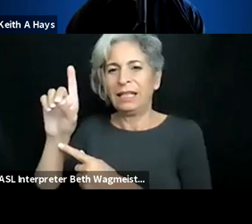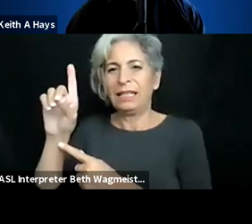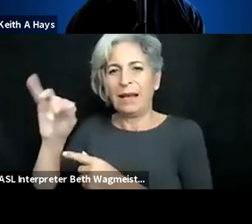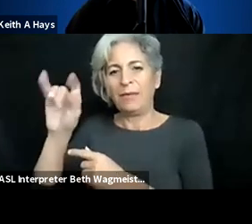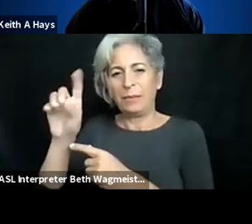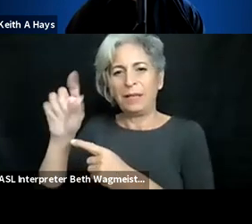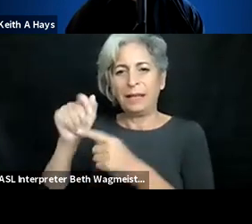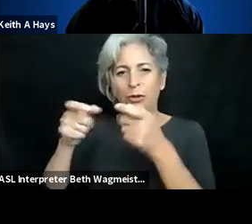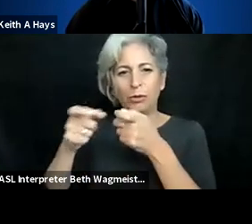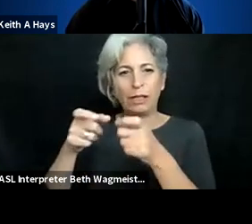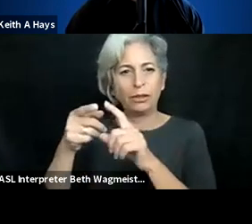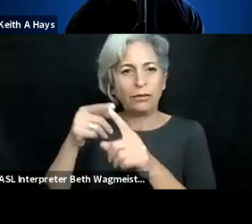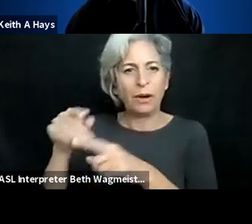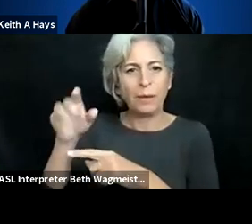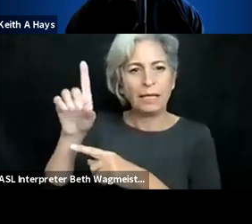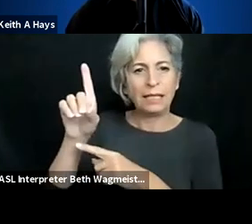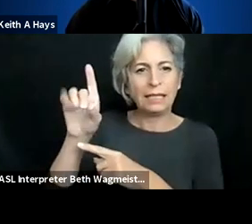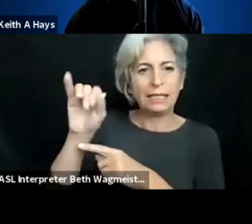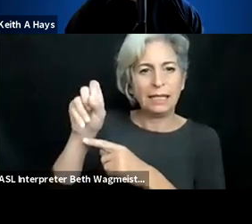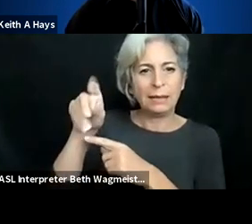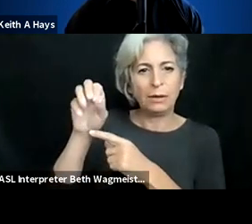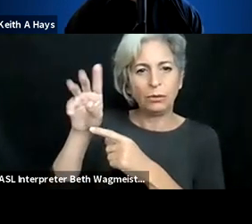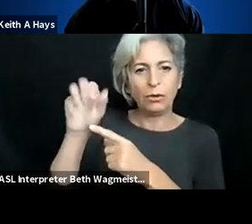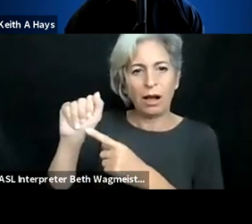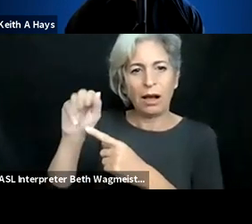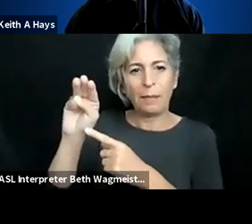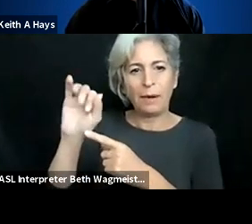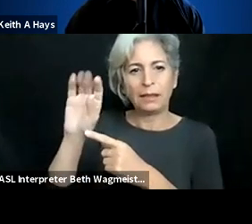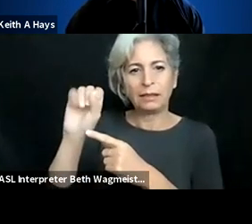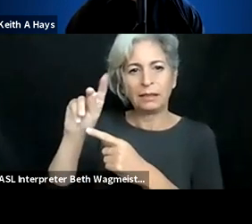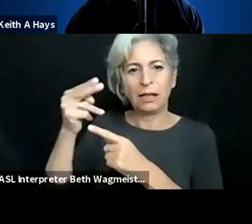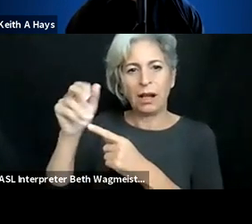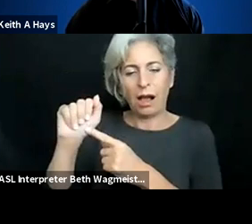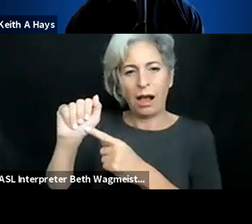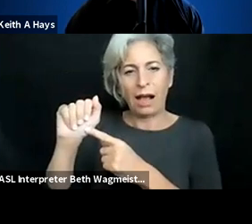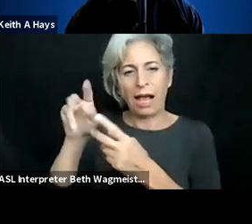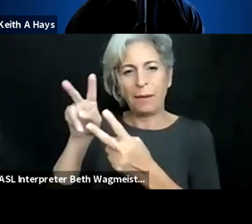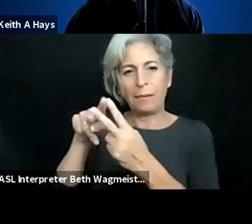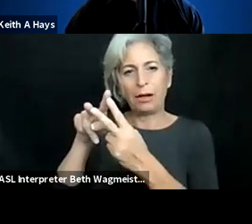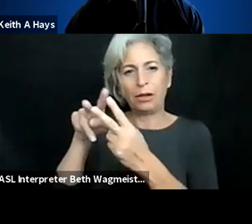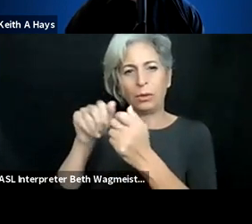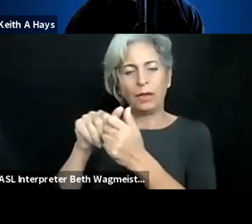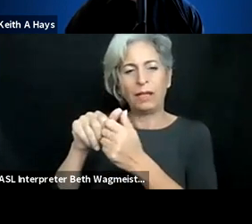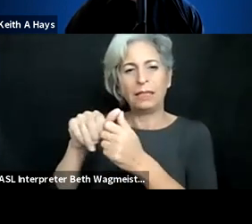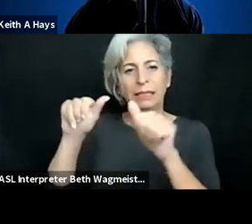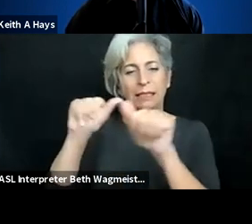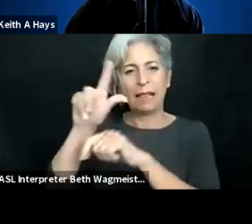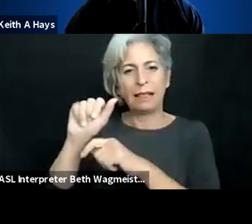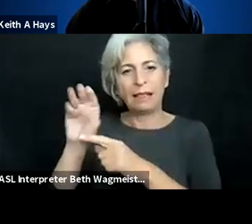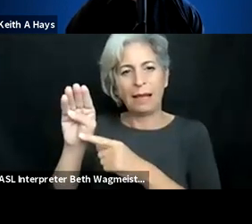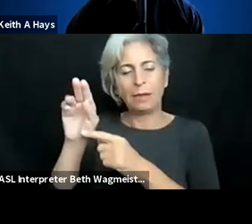Okay, India. >> DIPENDRA This is Dipendra Manocha,